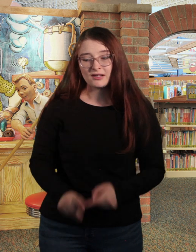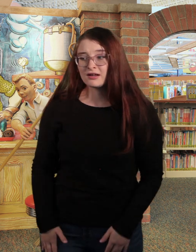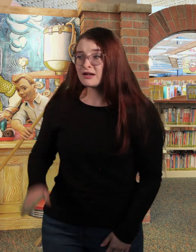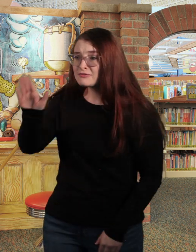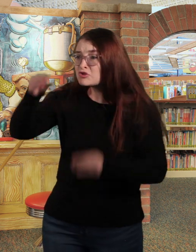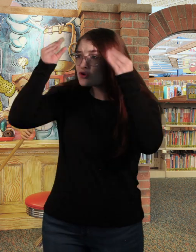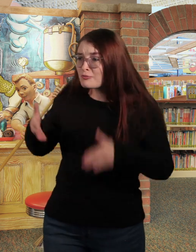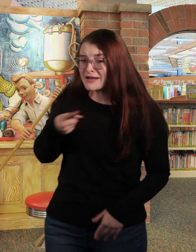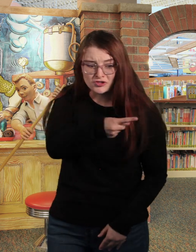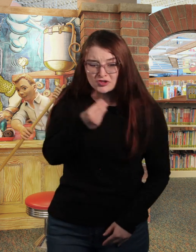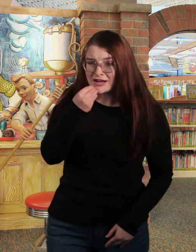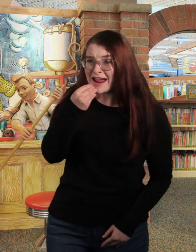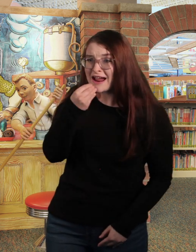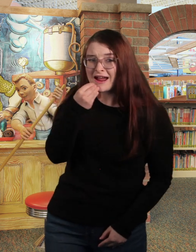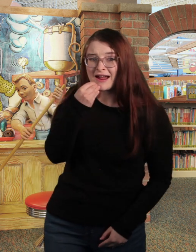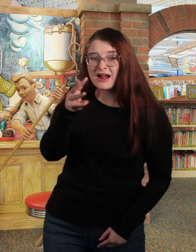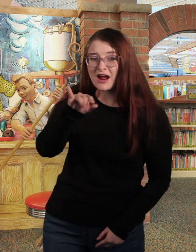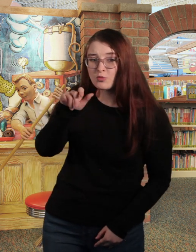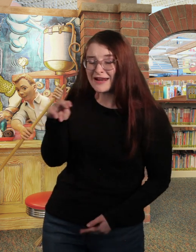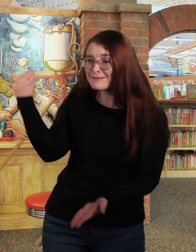"Miss Noodleman, Penelope ate William Omoto again."